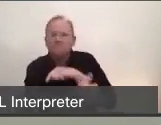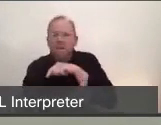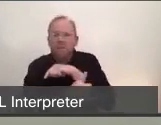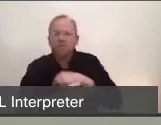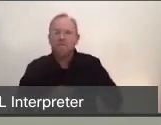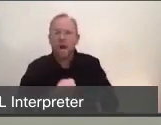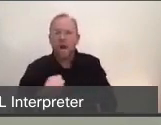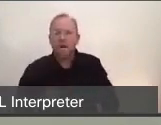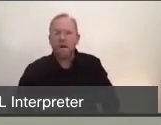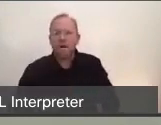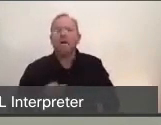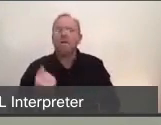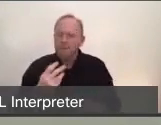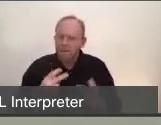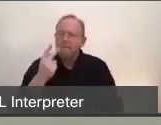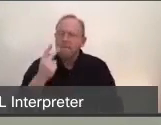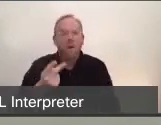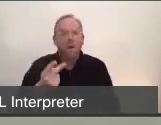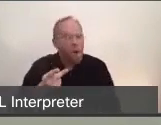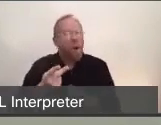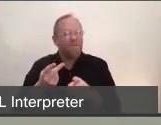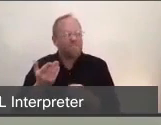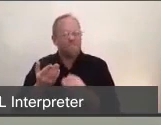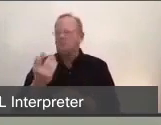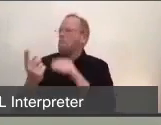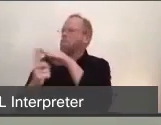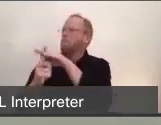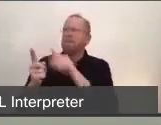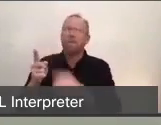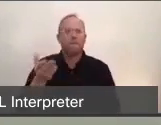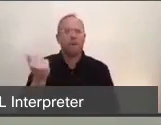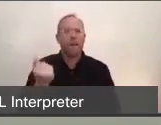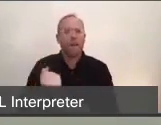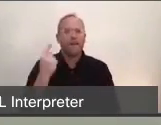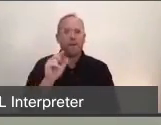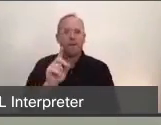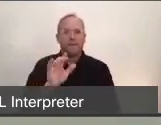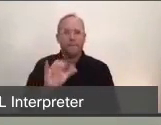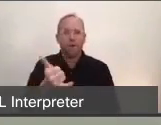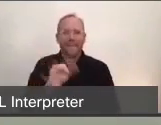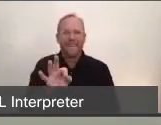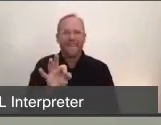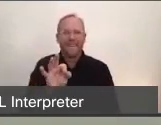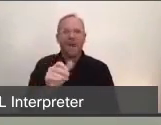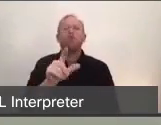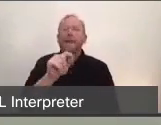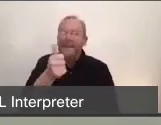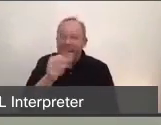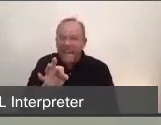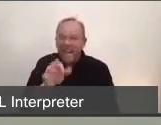late in December 2019 that there's something popping in China. What that meant to us on a physical and an actual response basis